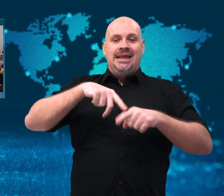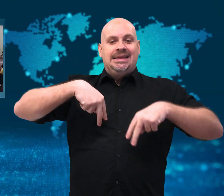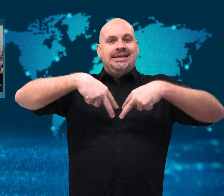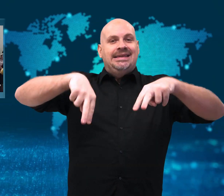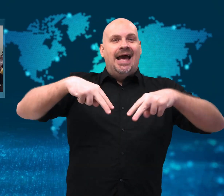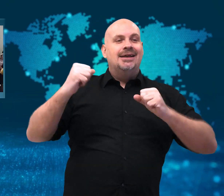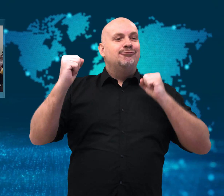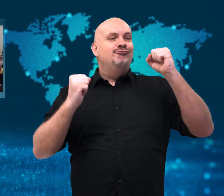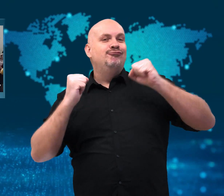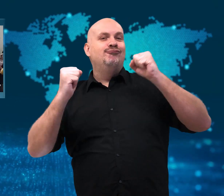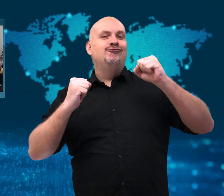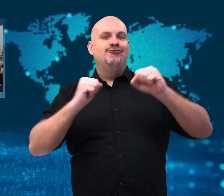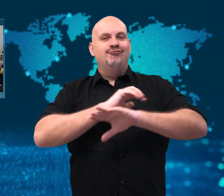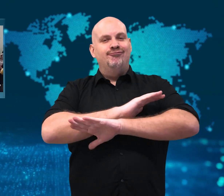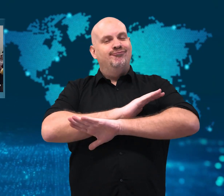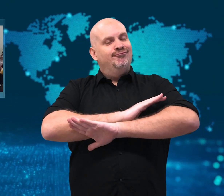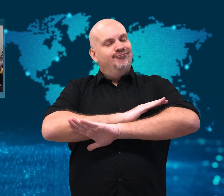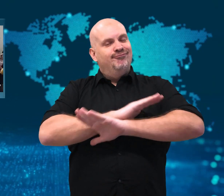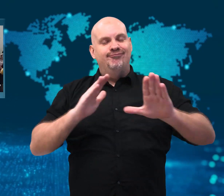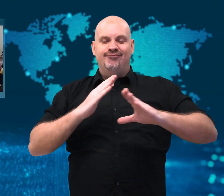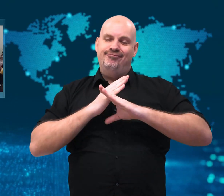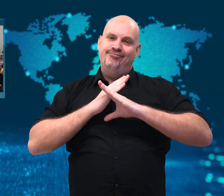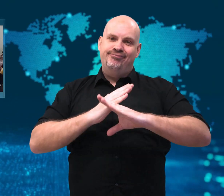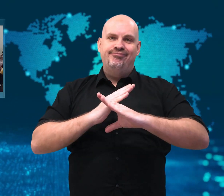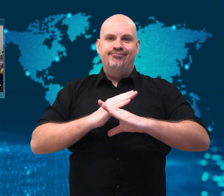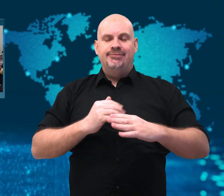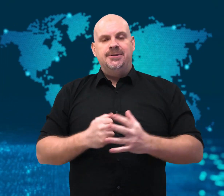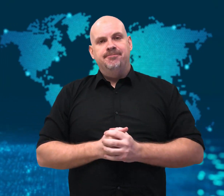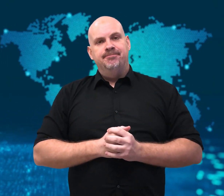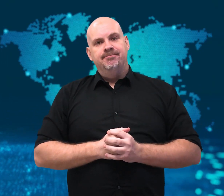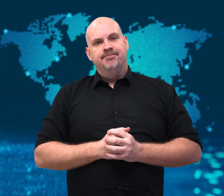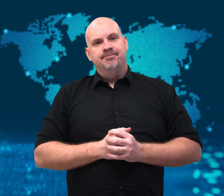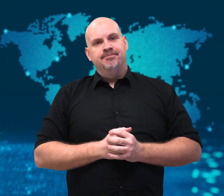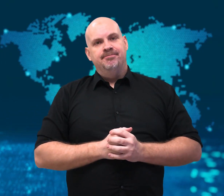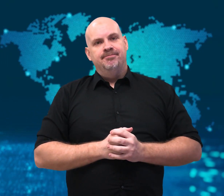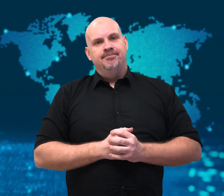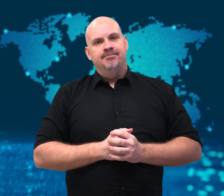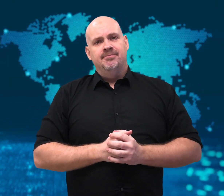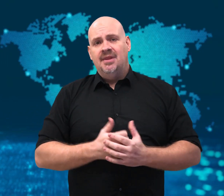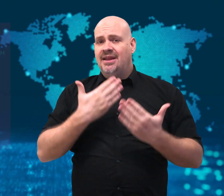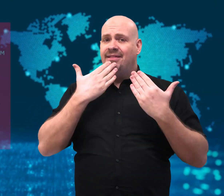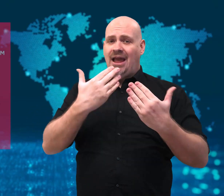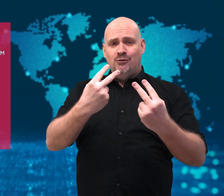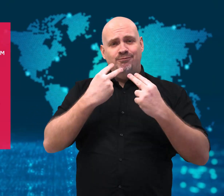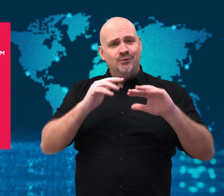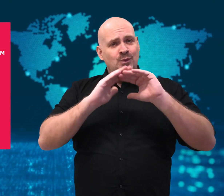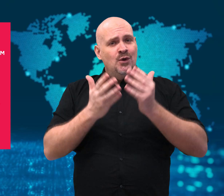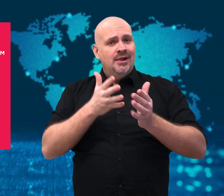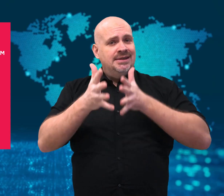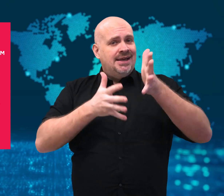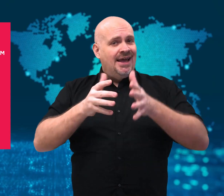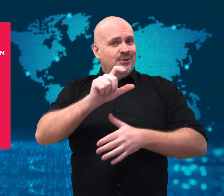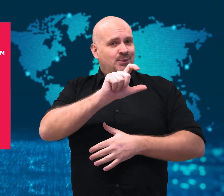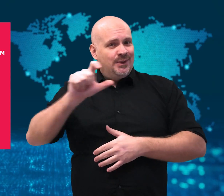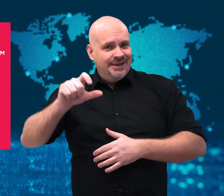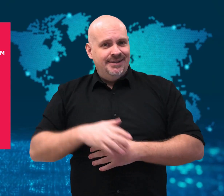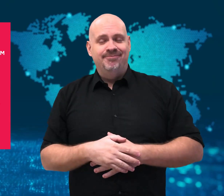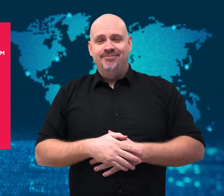vowed never to dance again. Thank you for watching WorldSign Week.